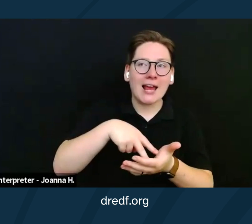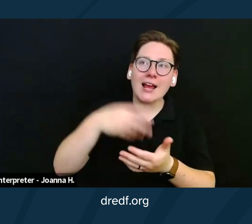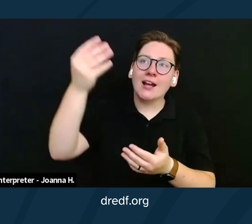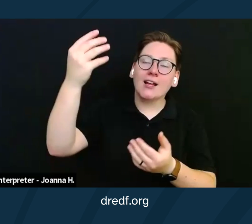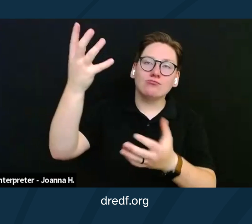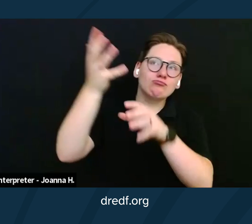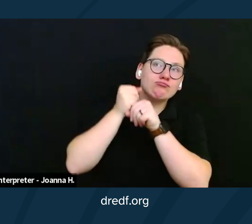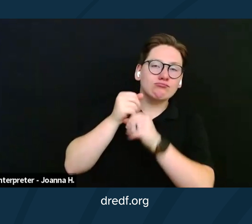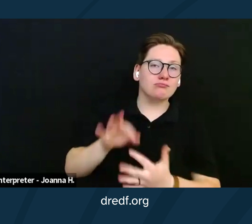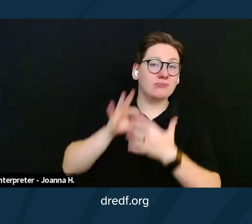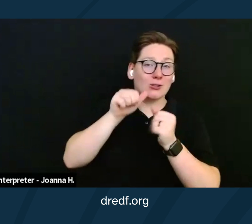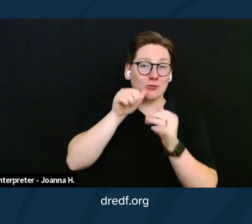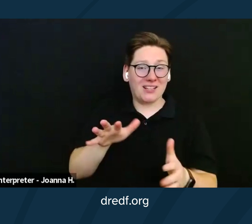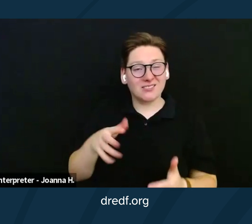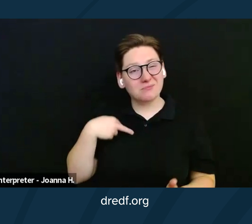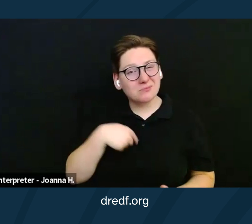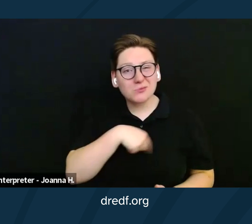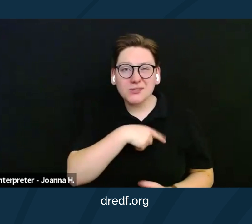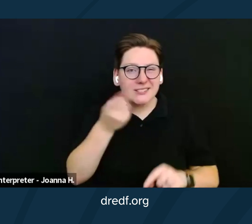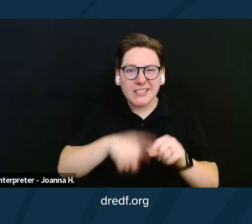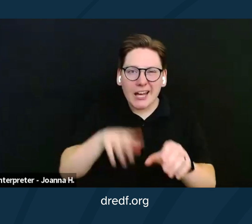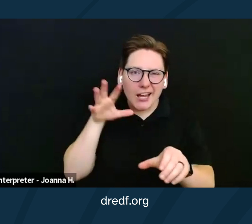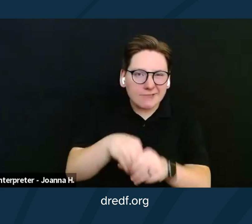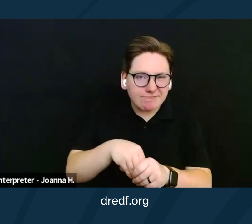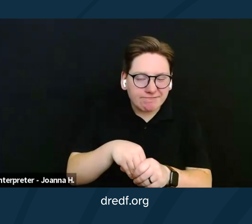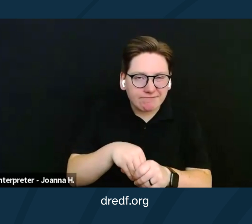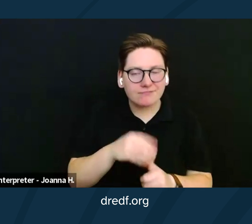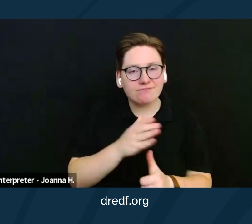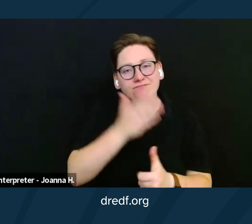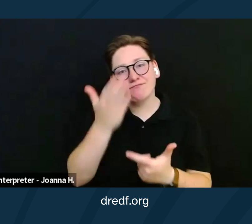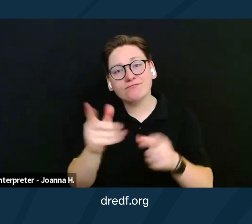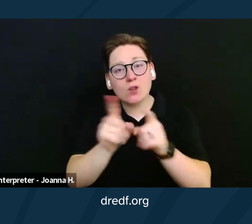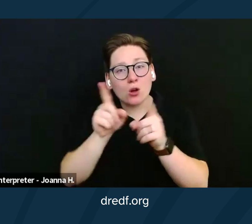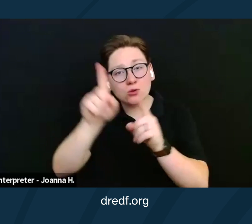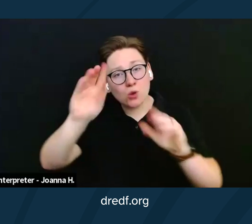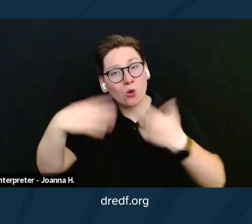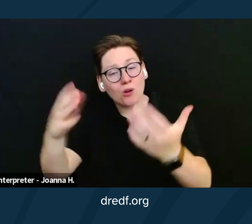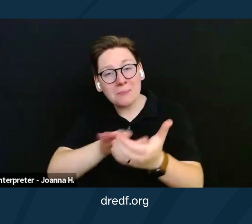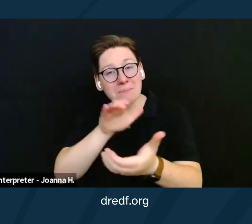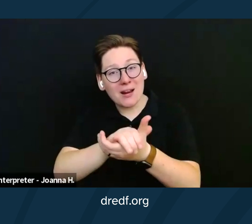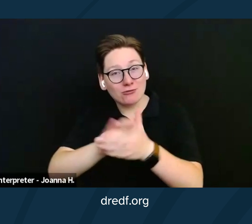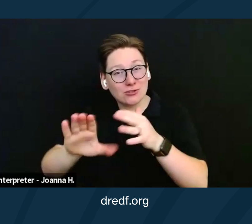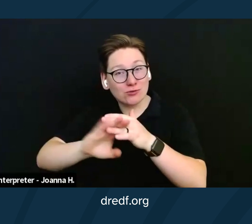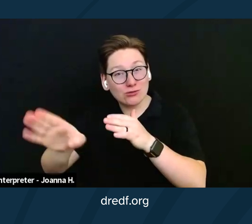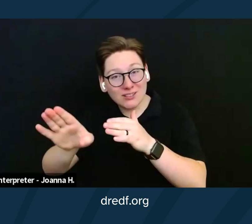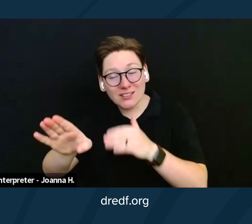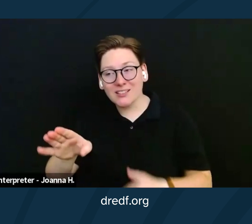We don't get to participate in that. They also have marriage retreats, and Mark and I have been told we would need to stay